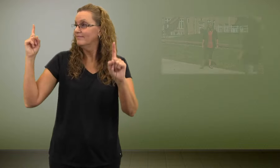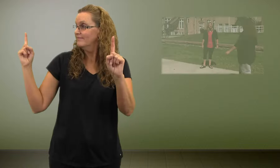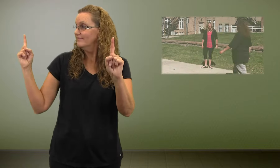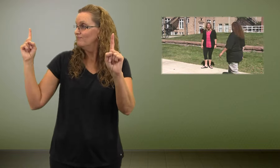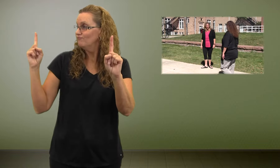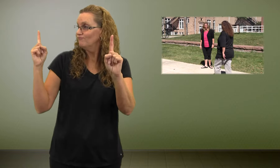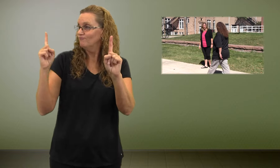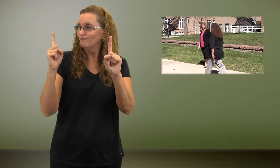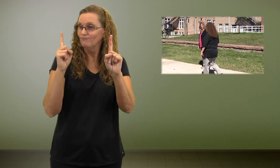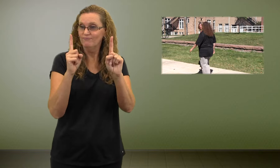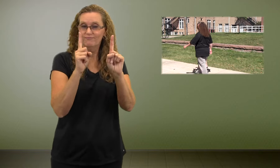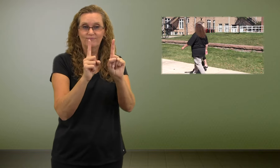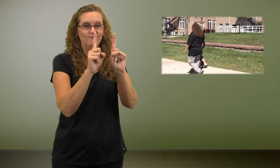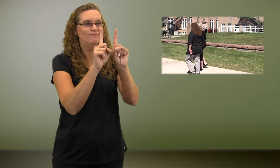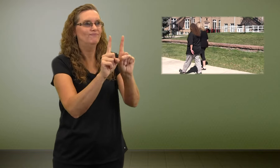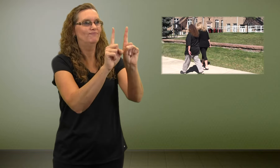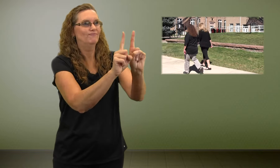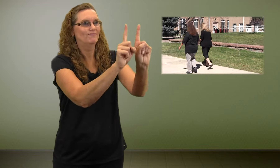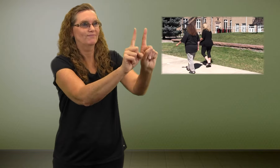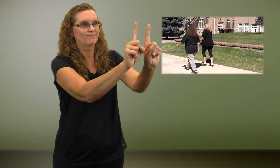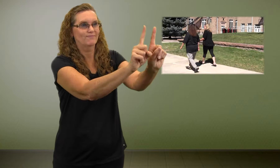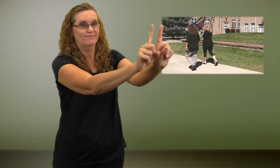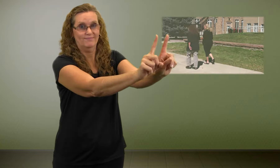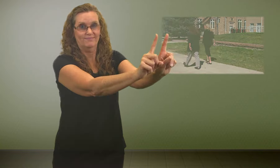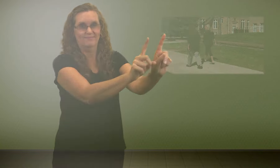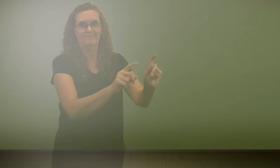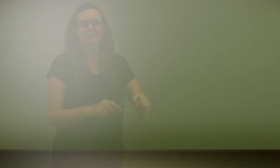The woman met up with another person, and they walked side by side.